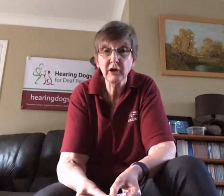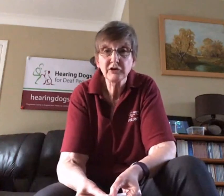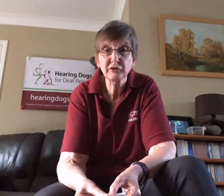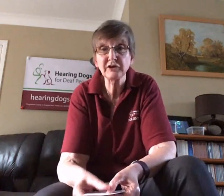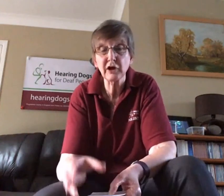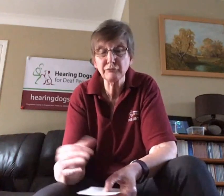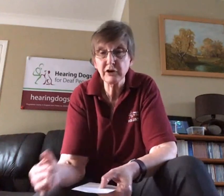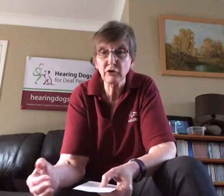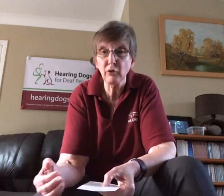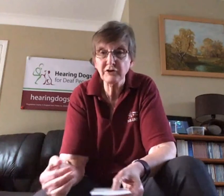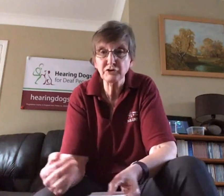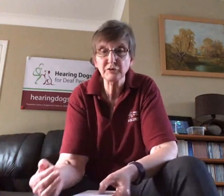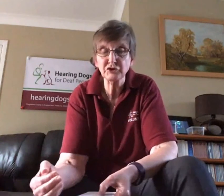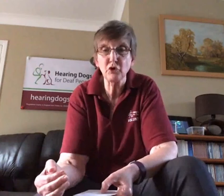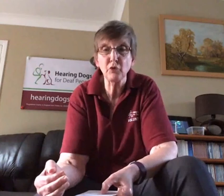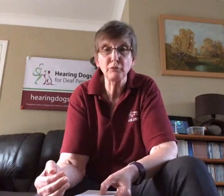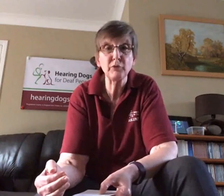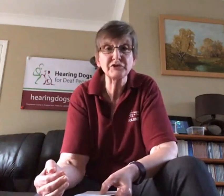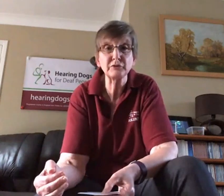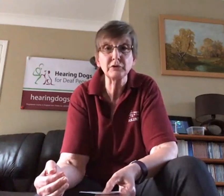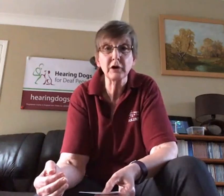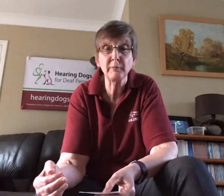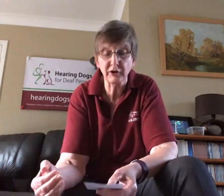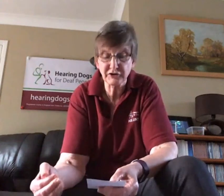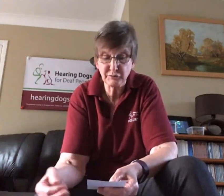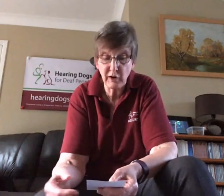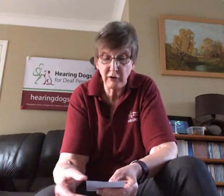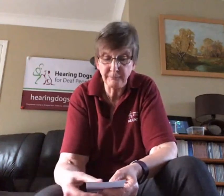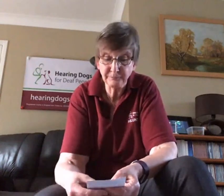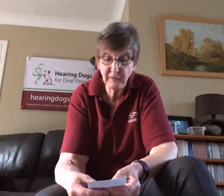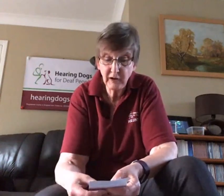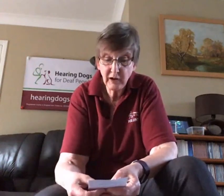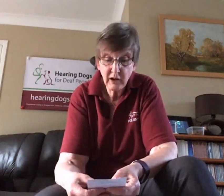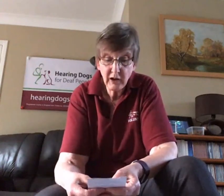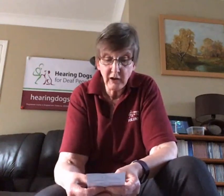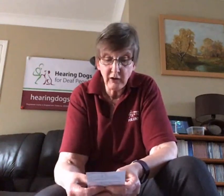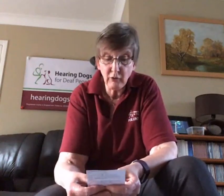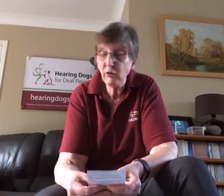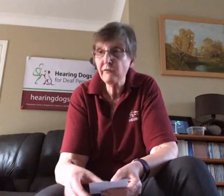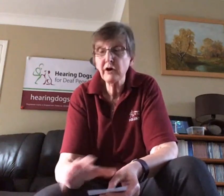So things like recall is always taught with the whistle command as well.